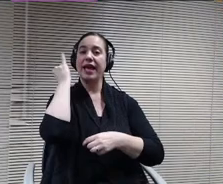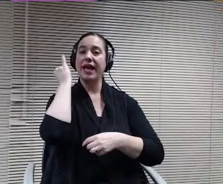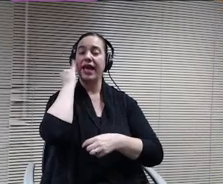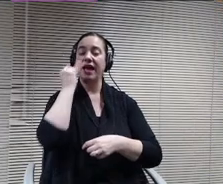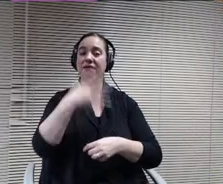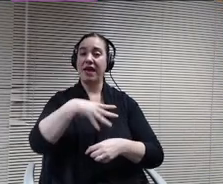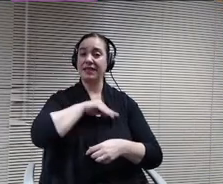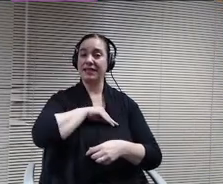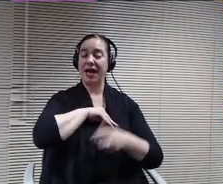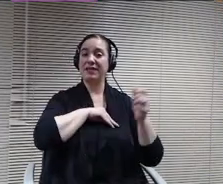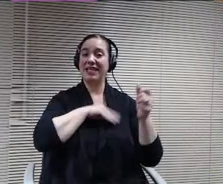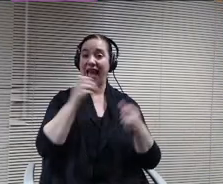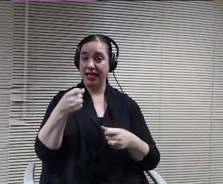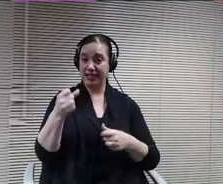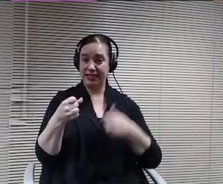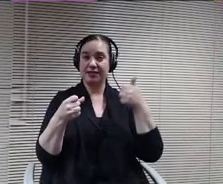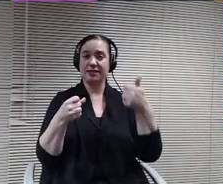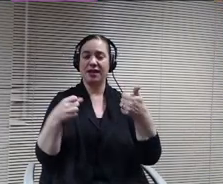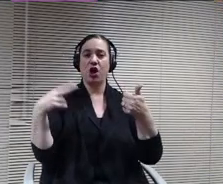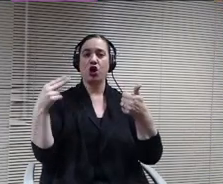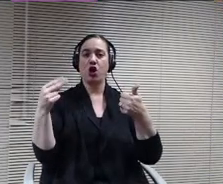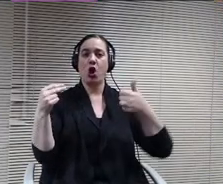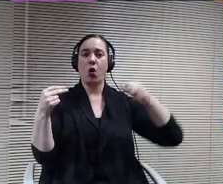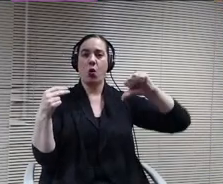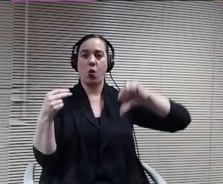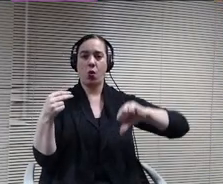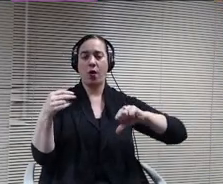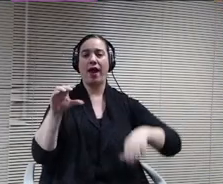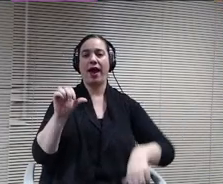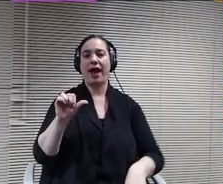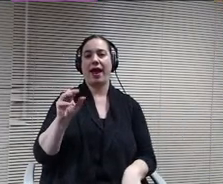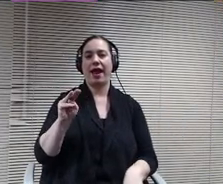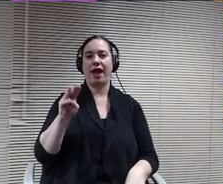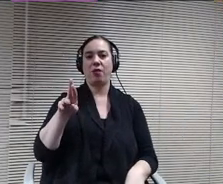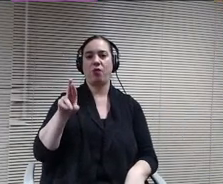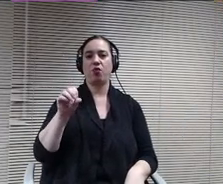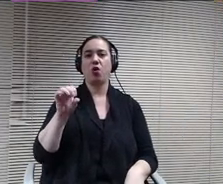member. Ambrose and. I boardmember Becker. Hi board